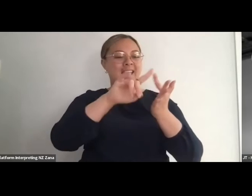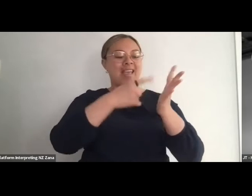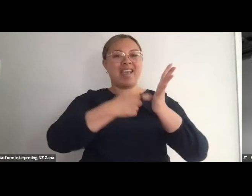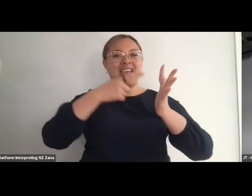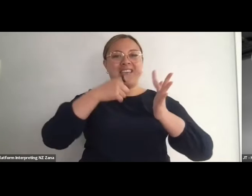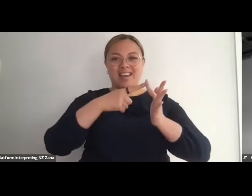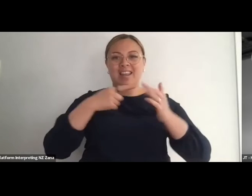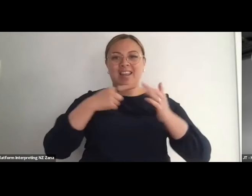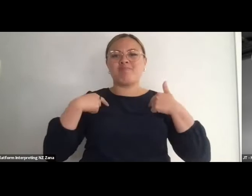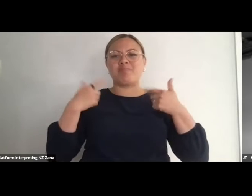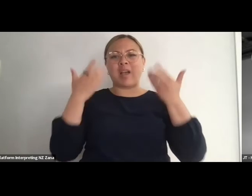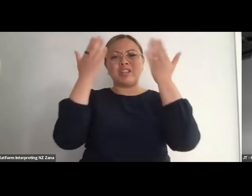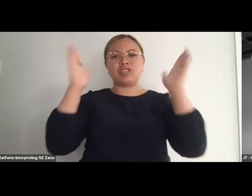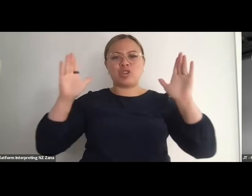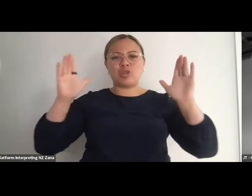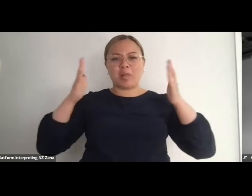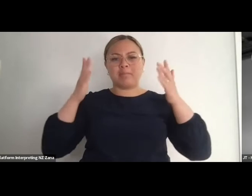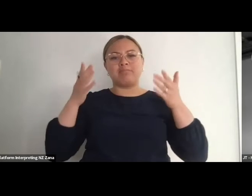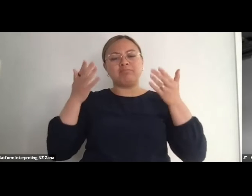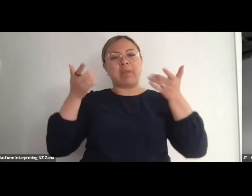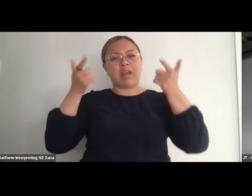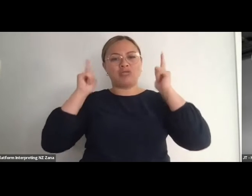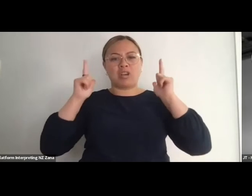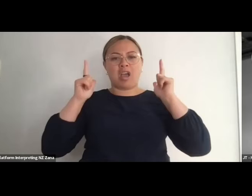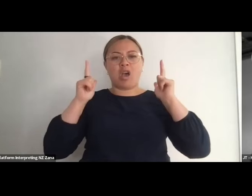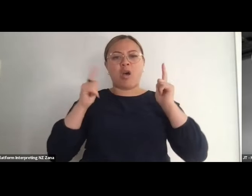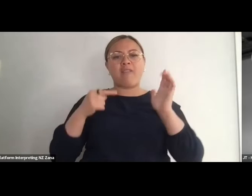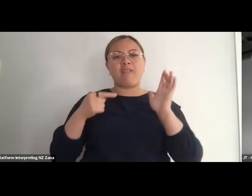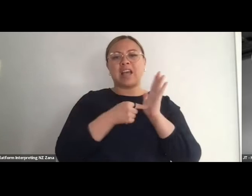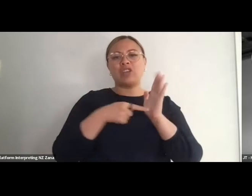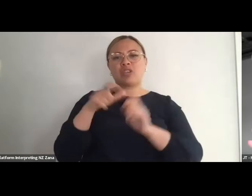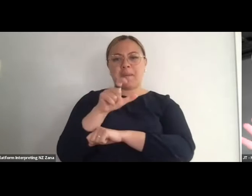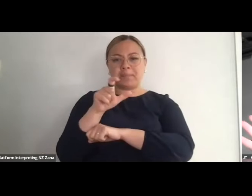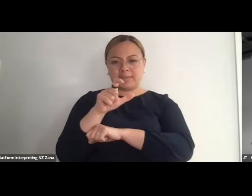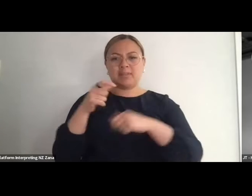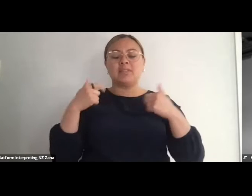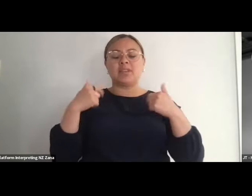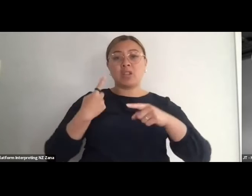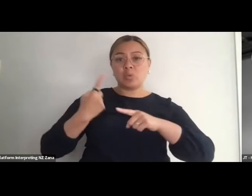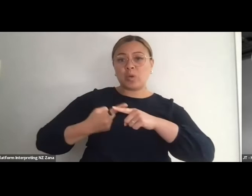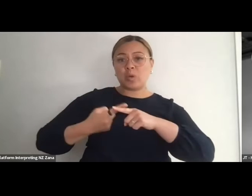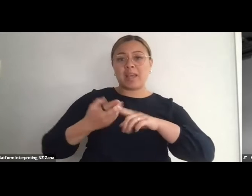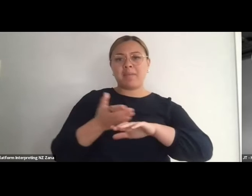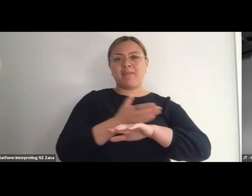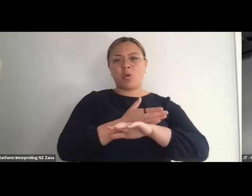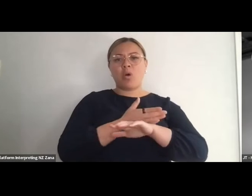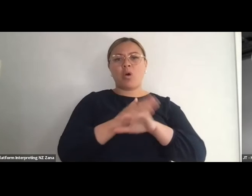Manager, Kaiwhakahaere Matua o Touch Compass. Very quickly, prior to kicking off with a karakia